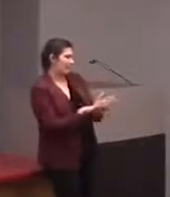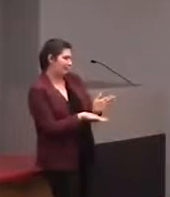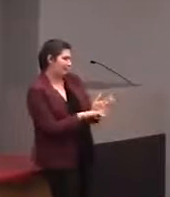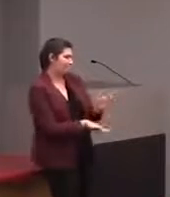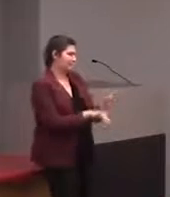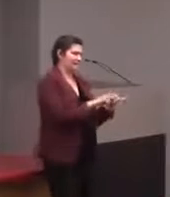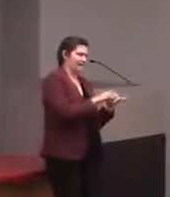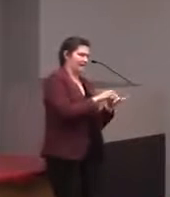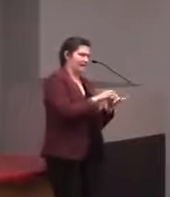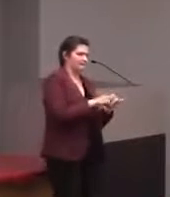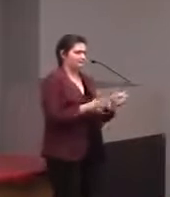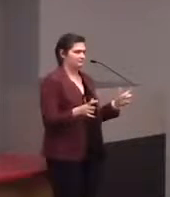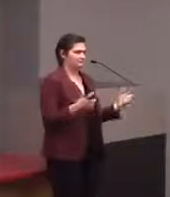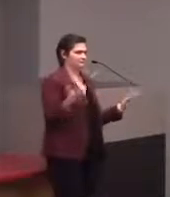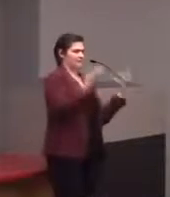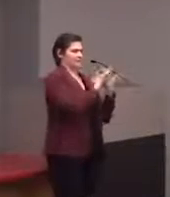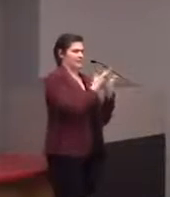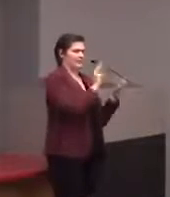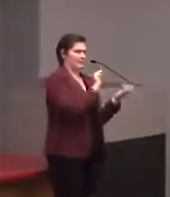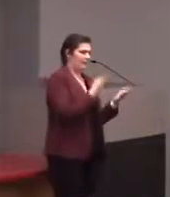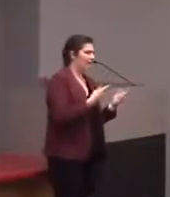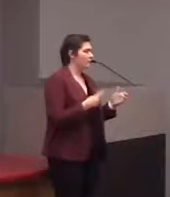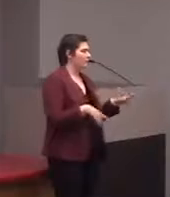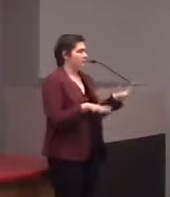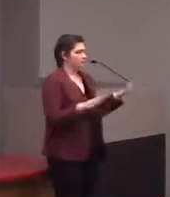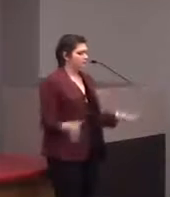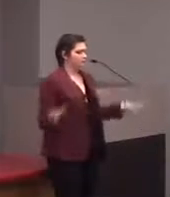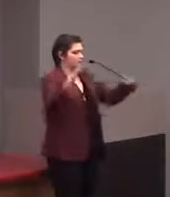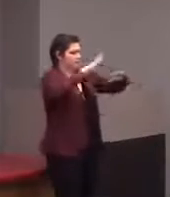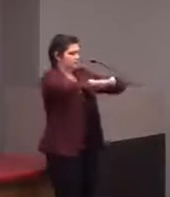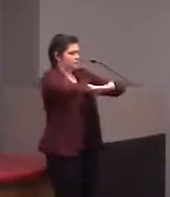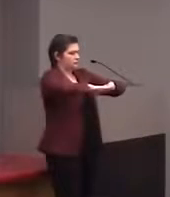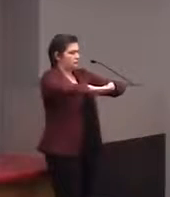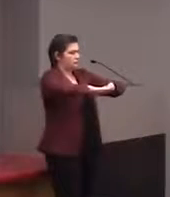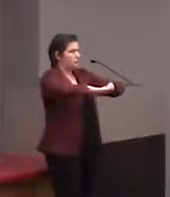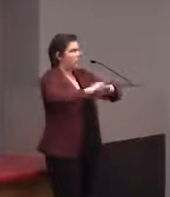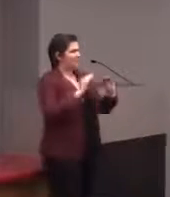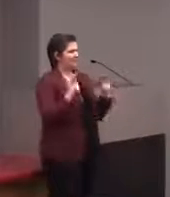would fit the tactile map. And we install these in a lot of museums